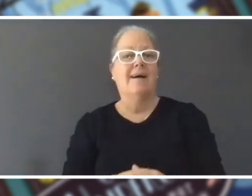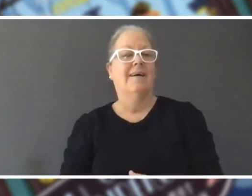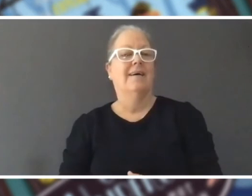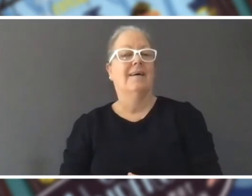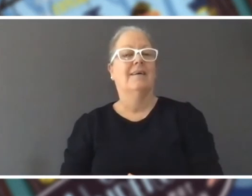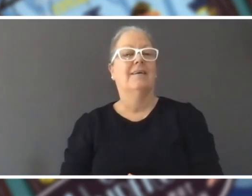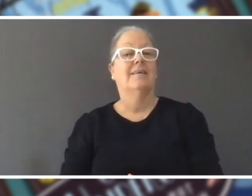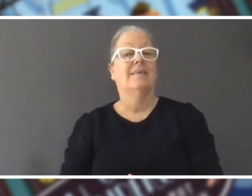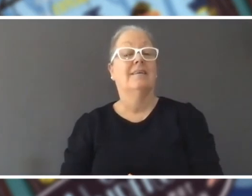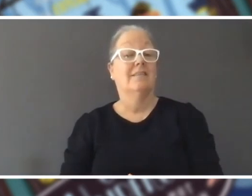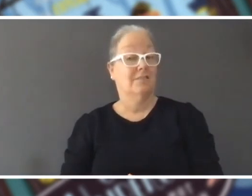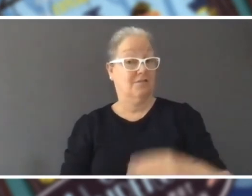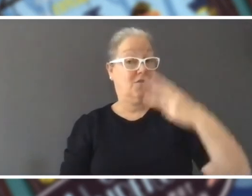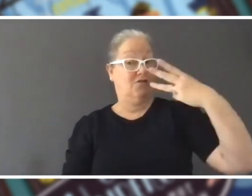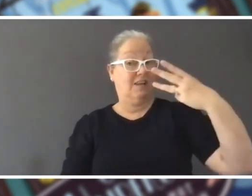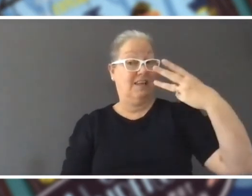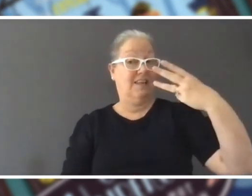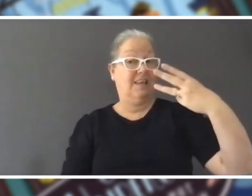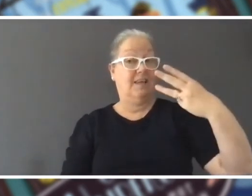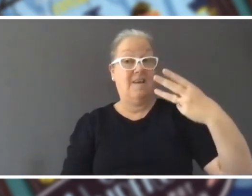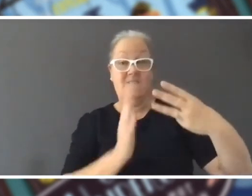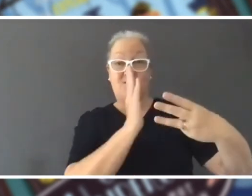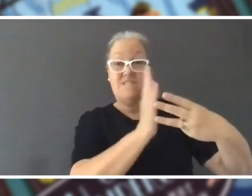So, three facts, each one of those two of them are real